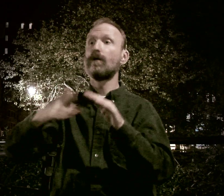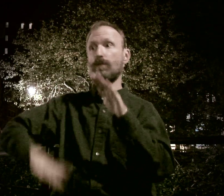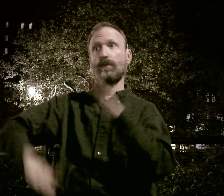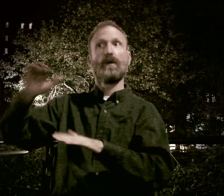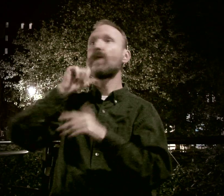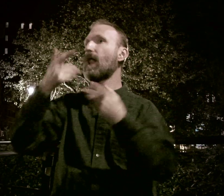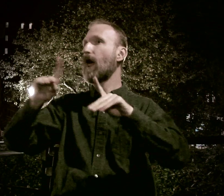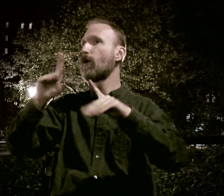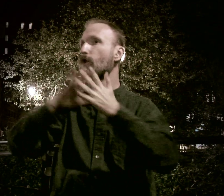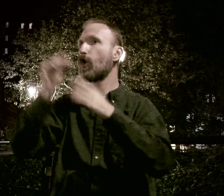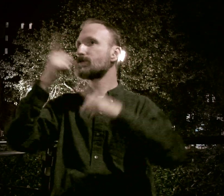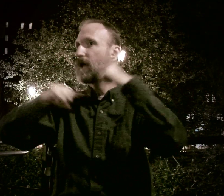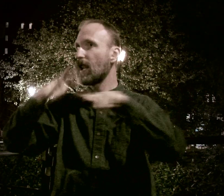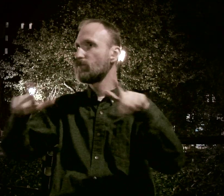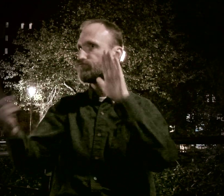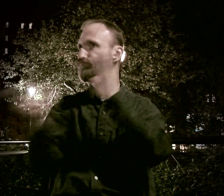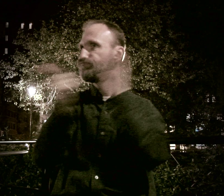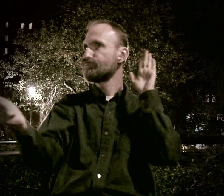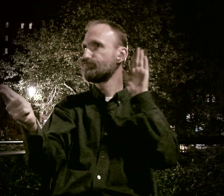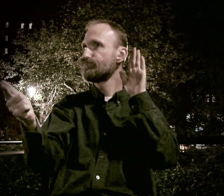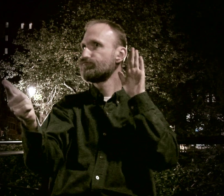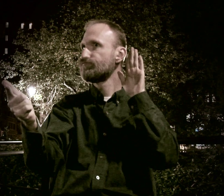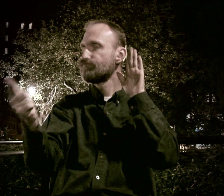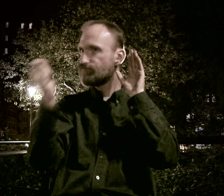growing up, I was not allowed to learn sign language. It was prohibited.